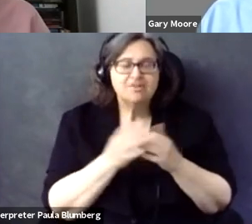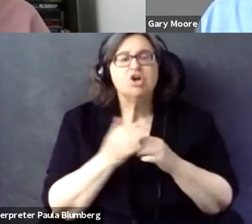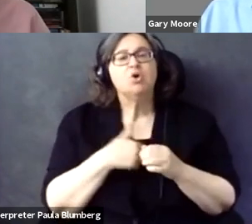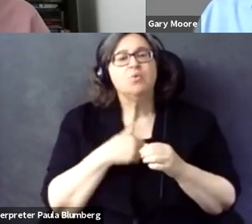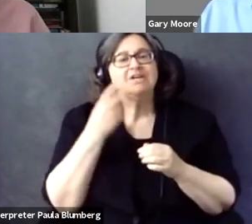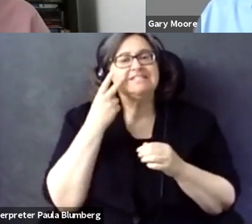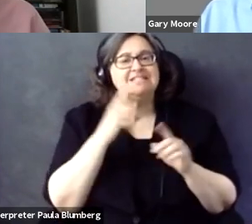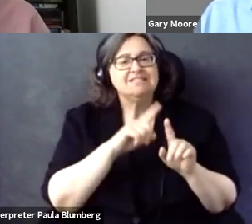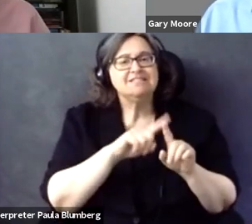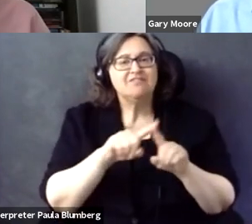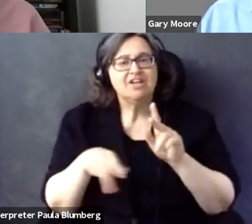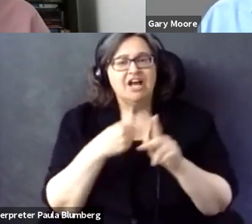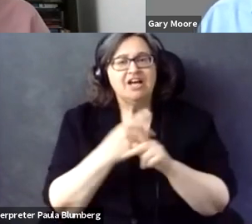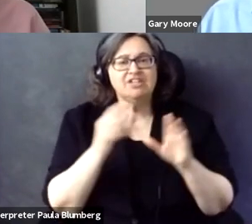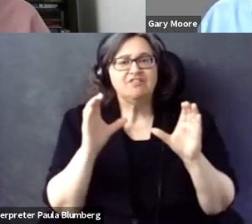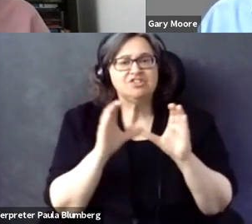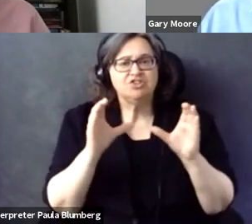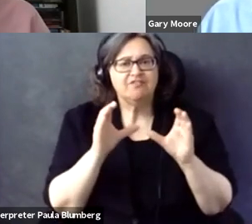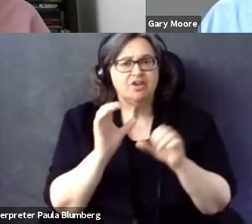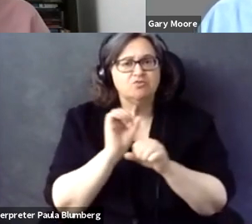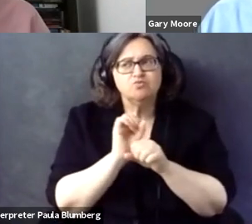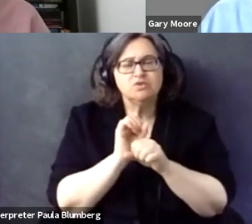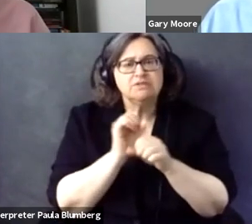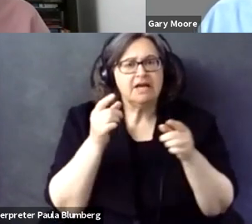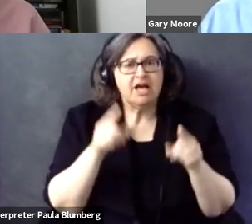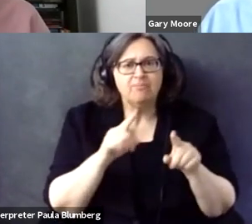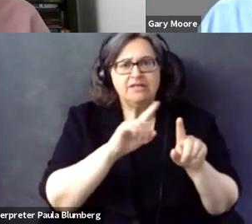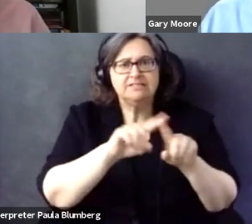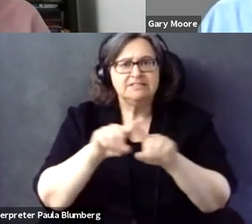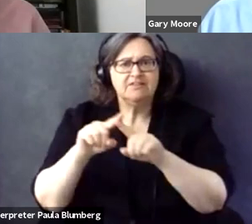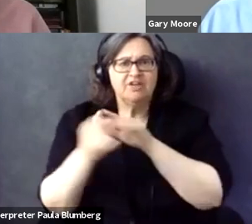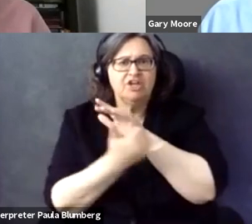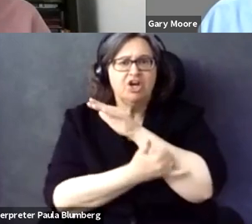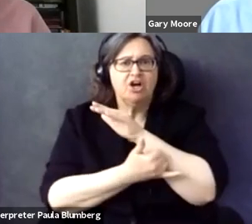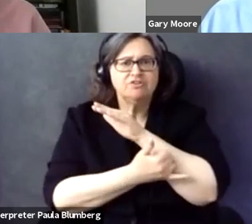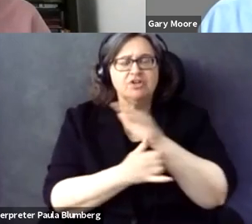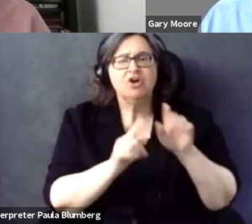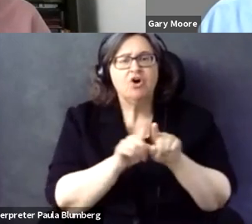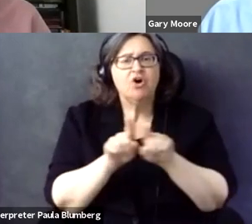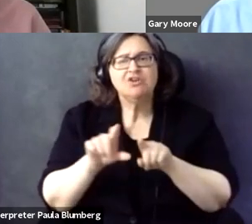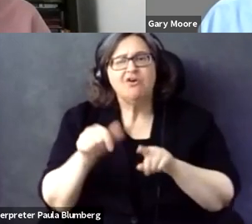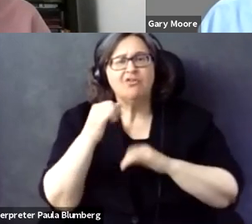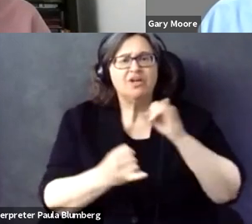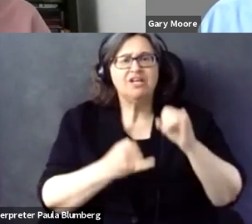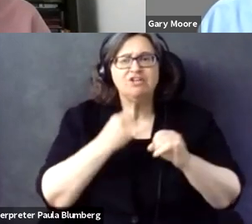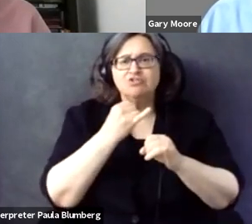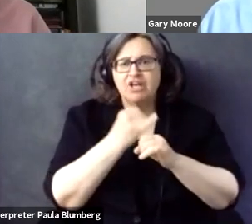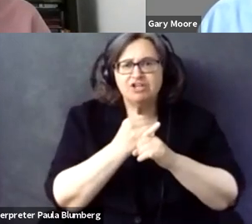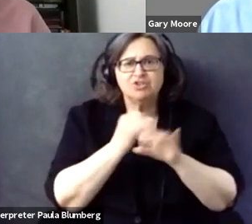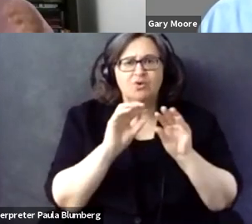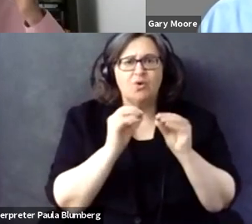give me the content, I can include that in my courses and things like that. We are seeing different kinds of certification efforts